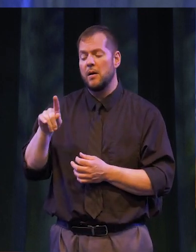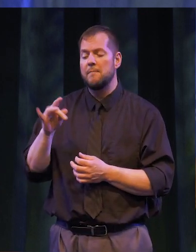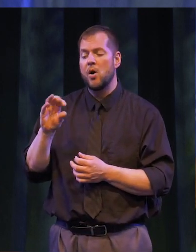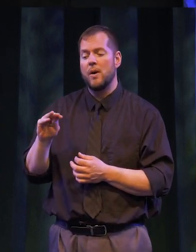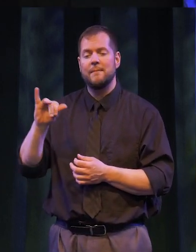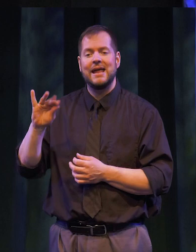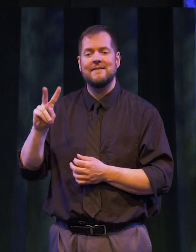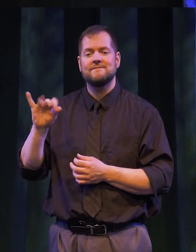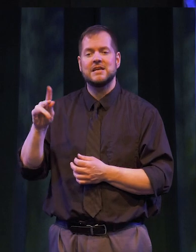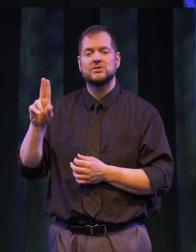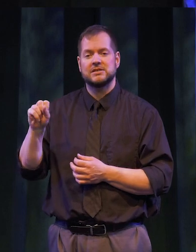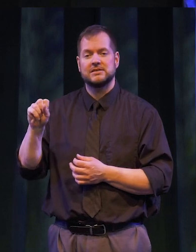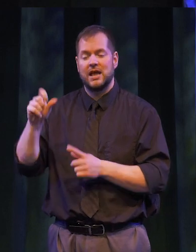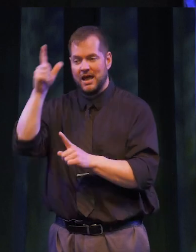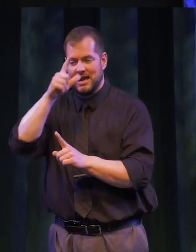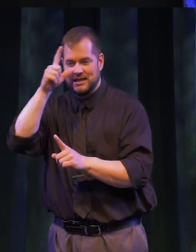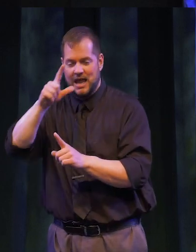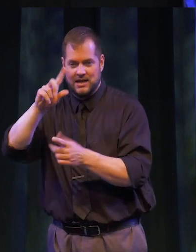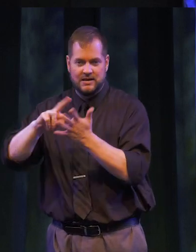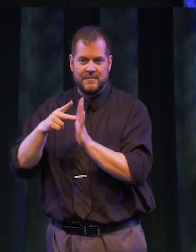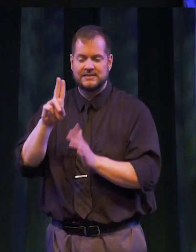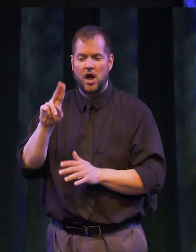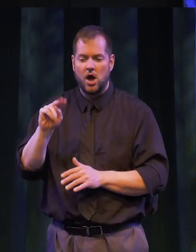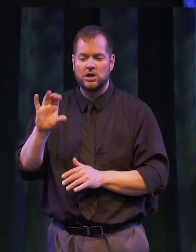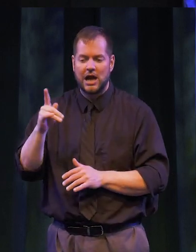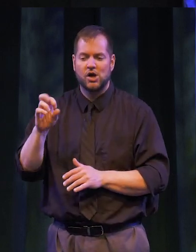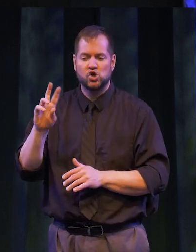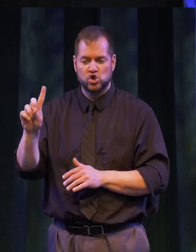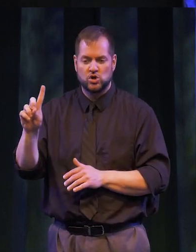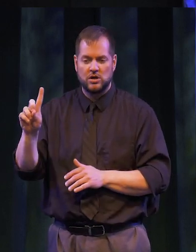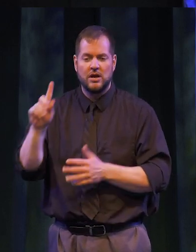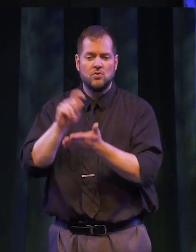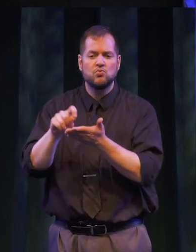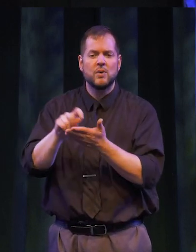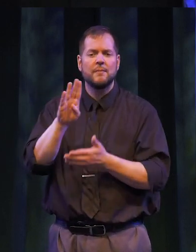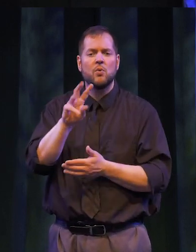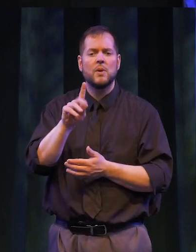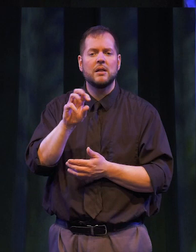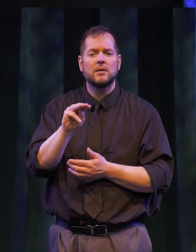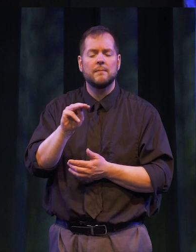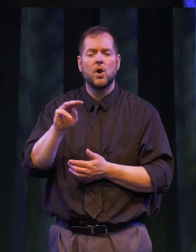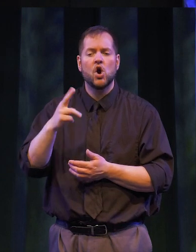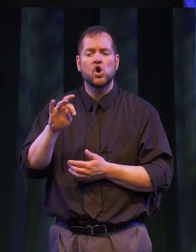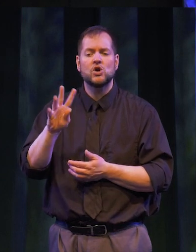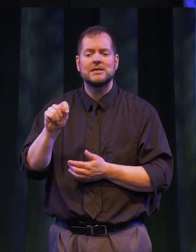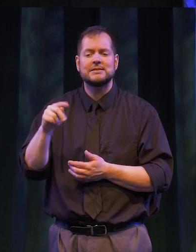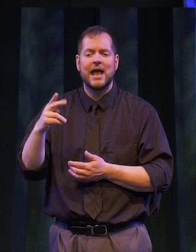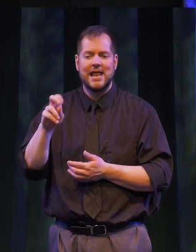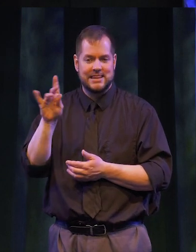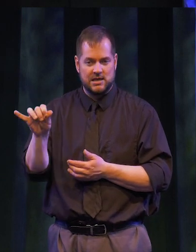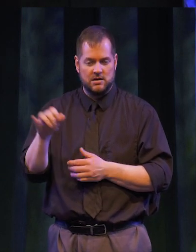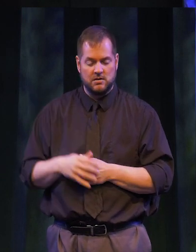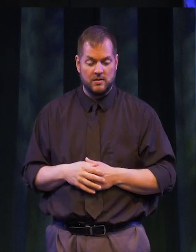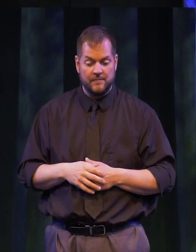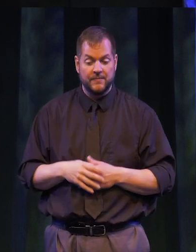which in Latin -- means Unconquered. It is written by William Ernest Henley. Many